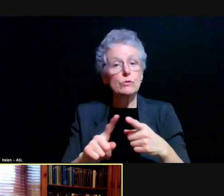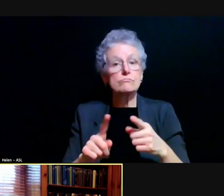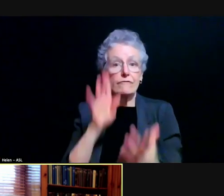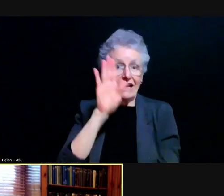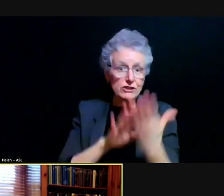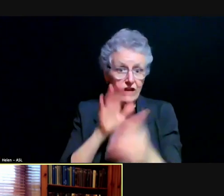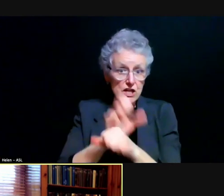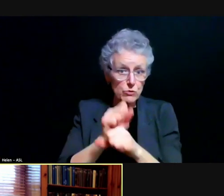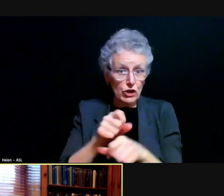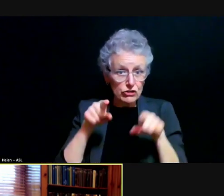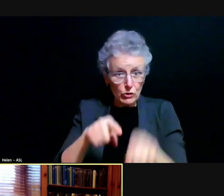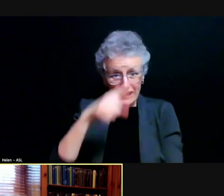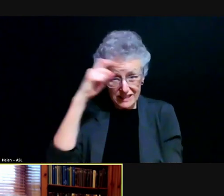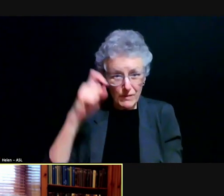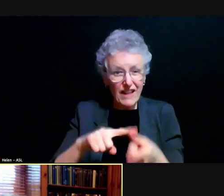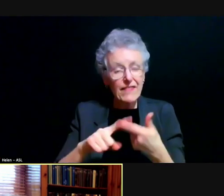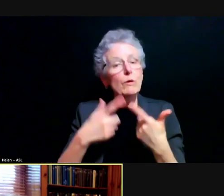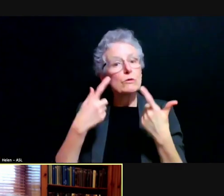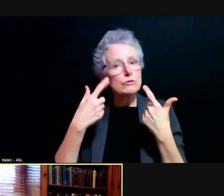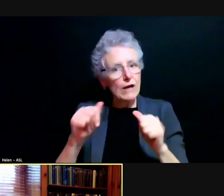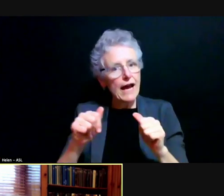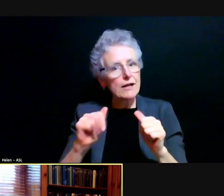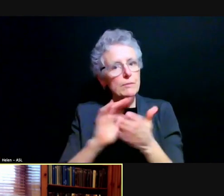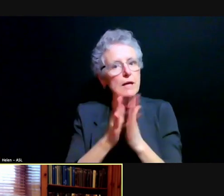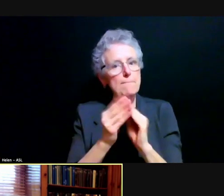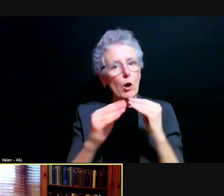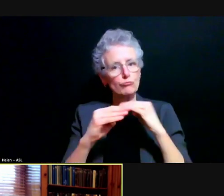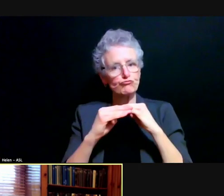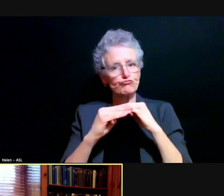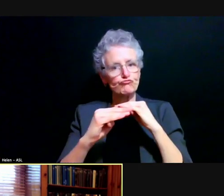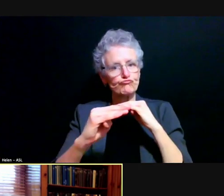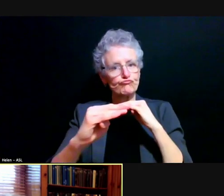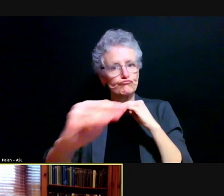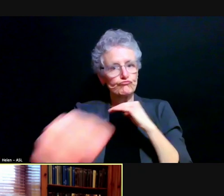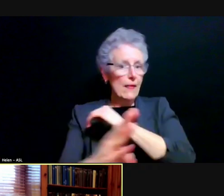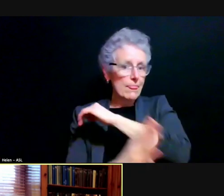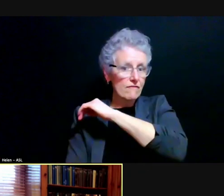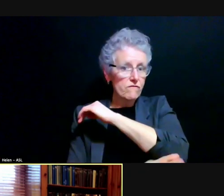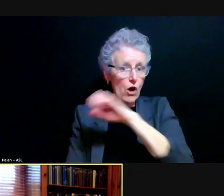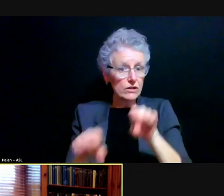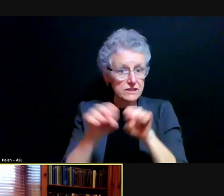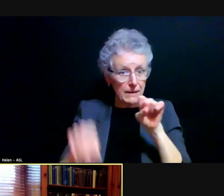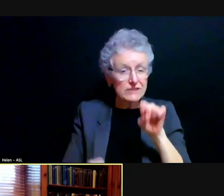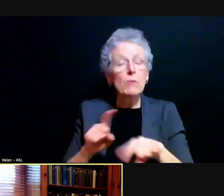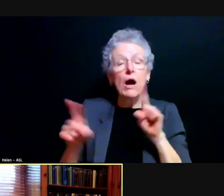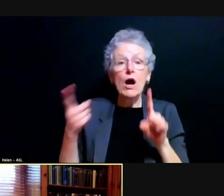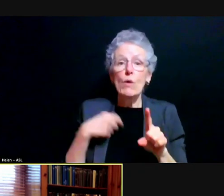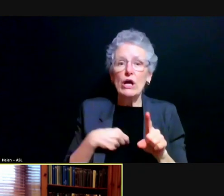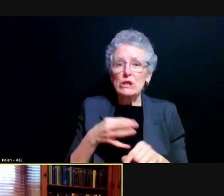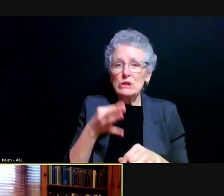And then we'll try to get to a new steady state in the Fall semester. But you know, we're just about done with our time.